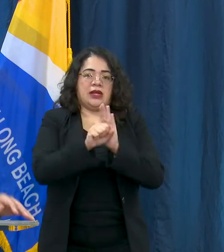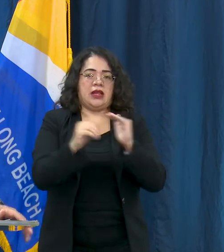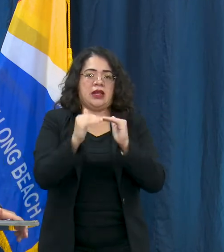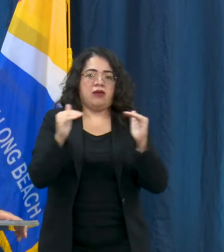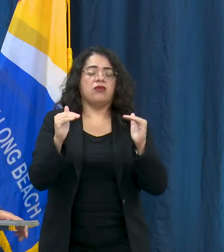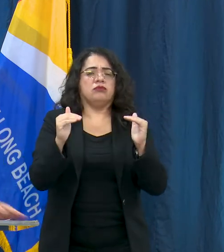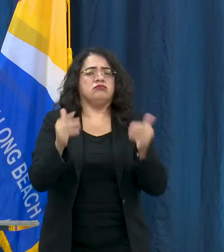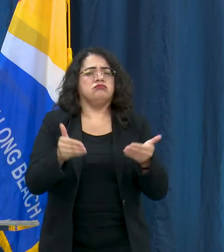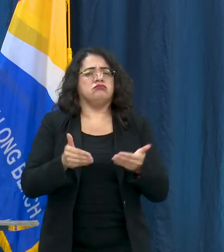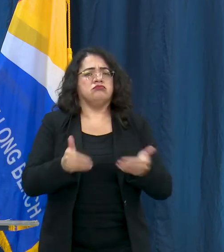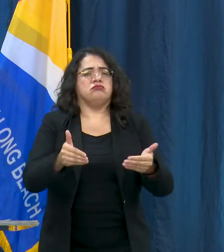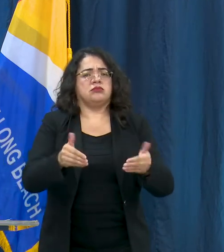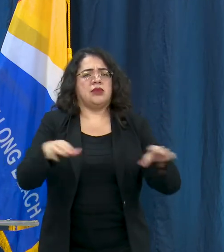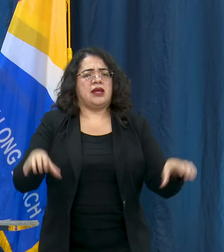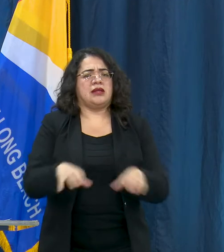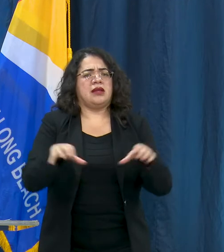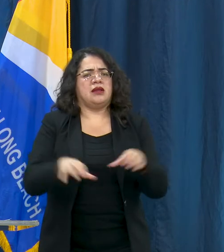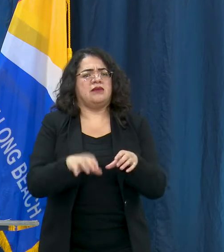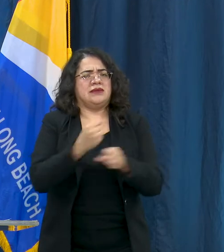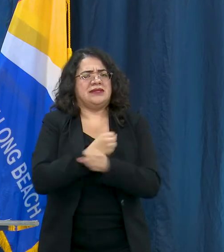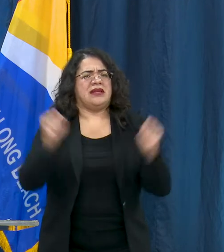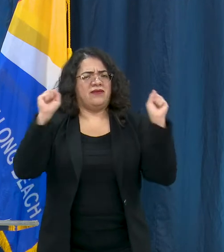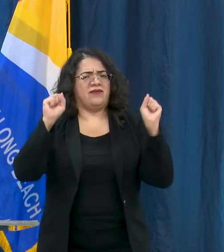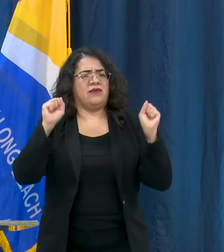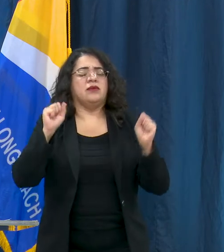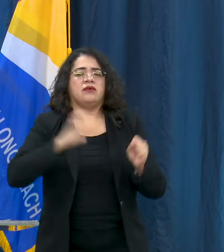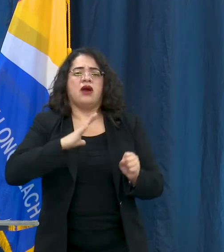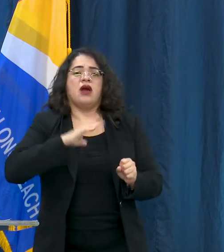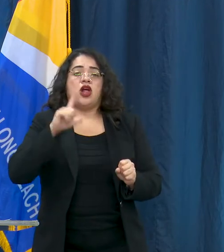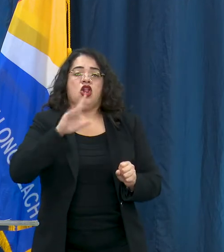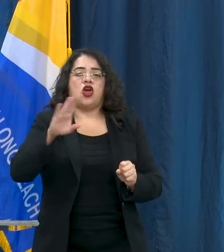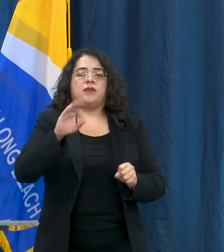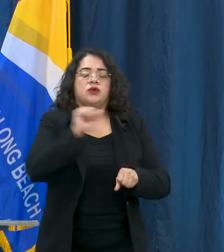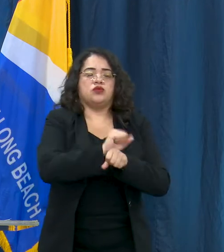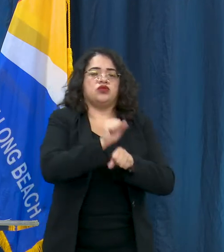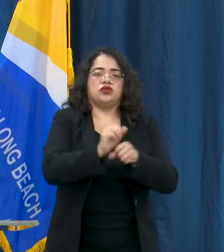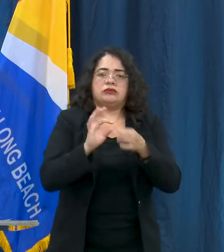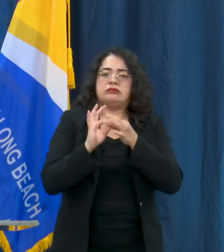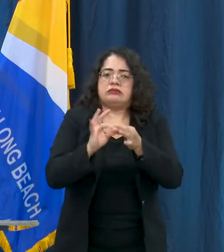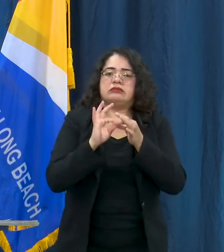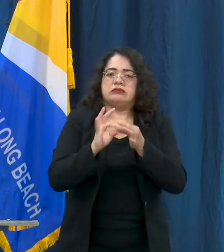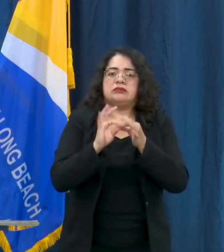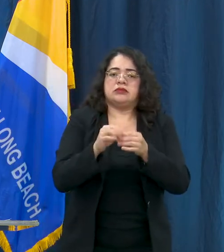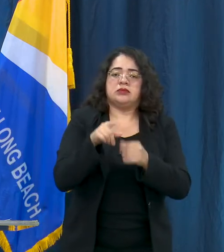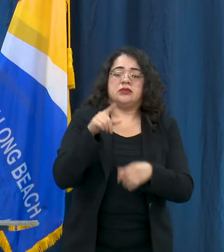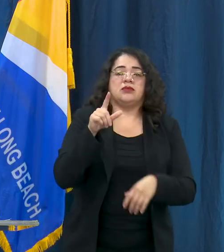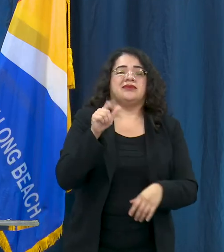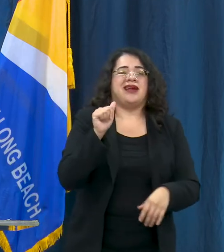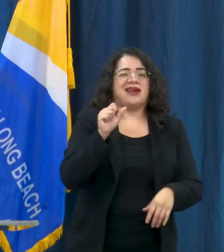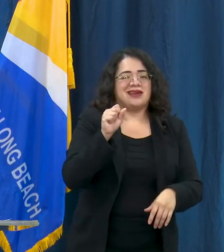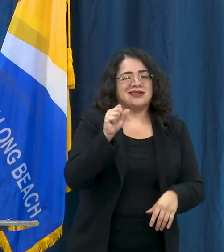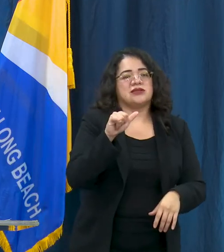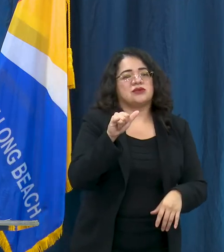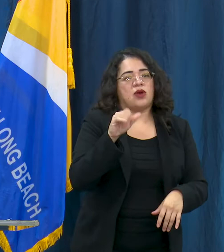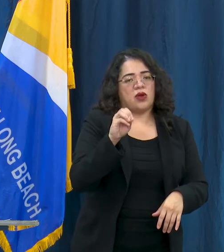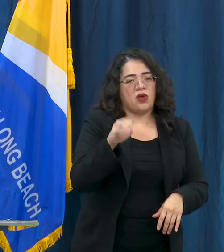of activities in a way that is safe, Long Beach will have to work directly with these organizations to see if the timing even works because